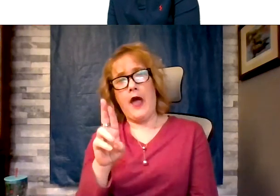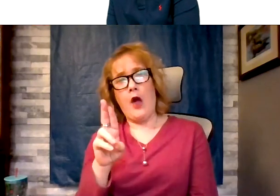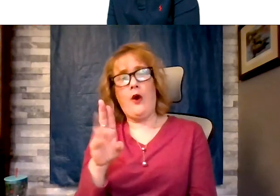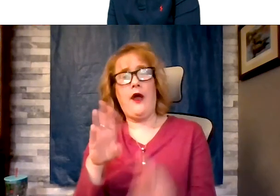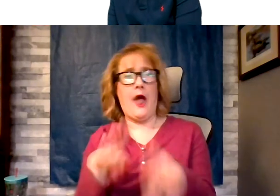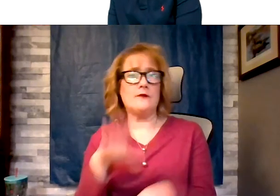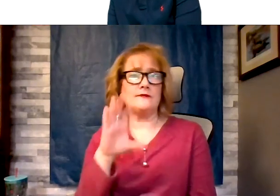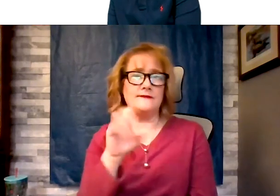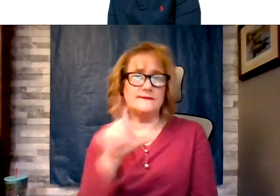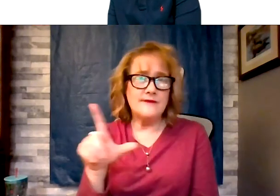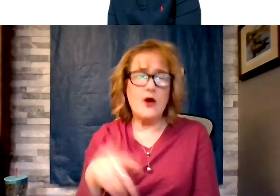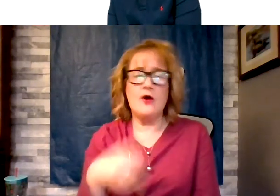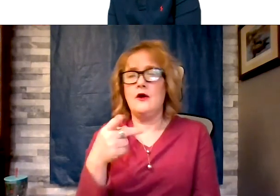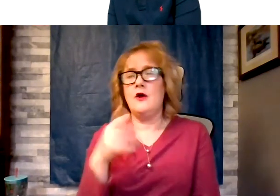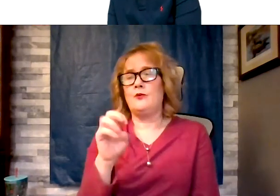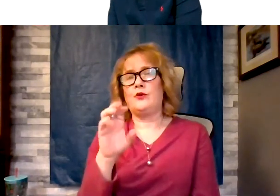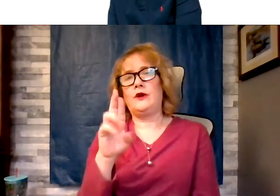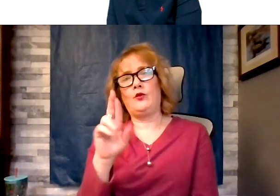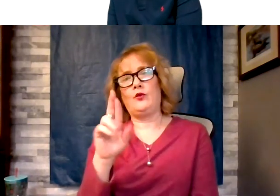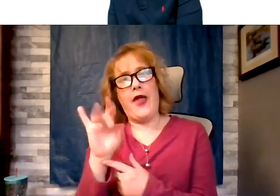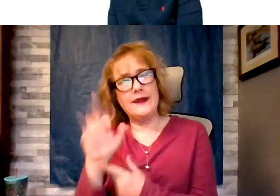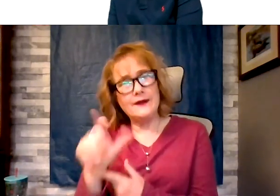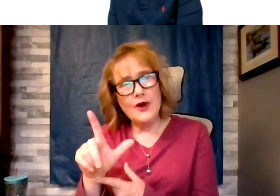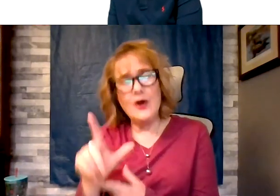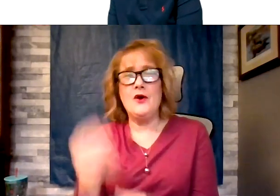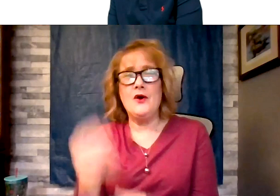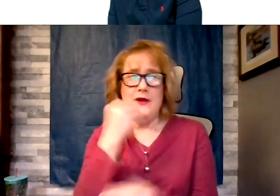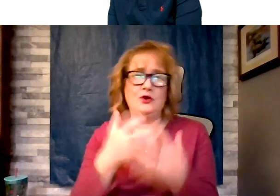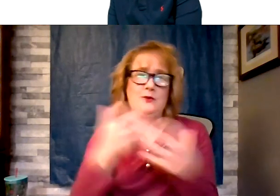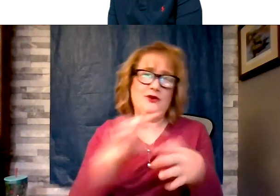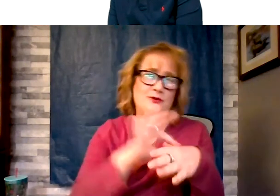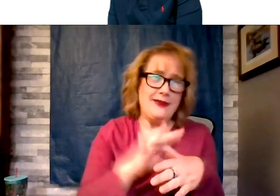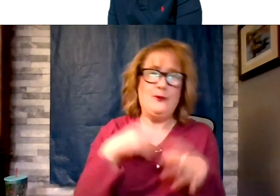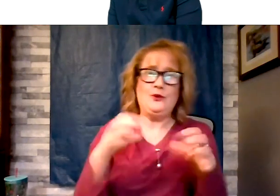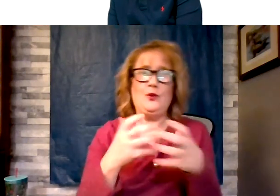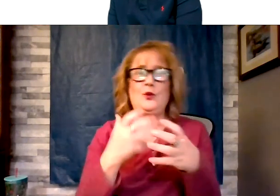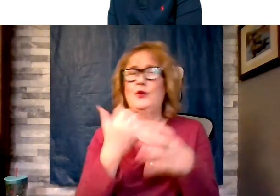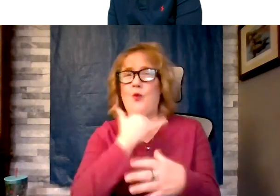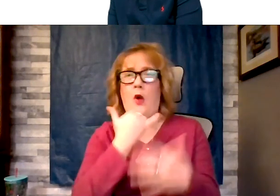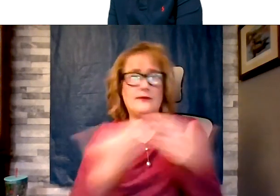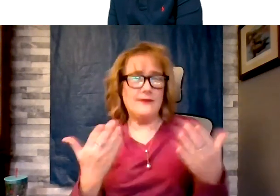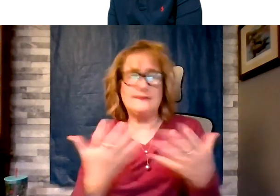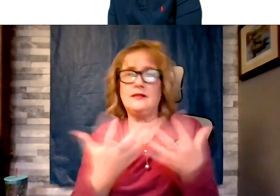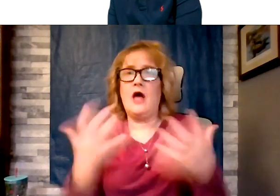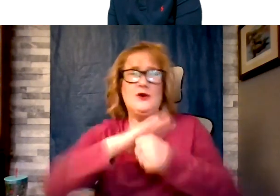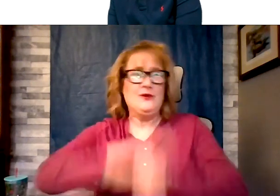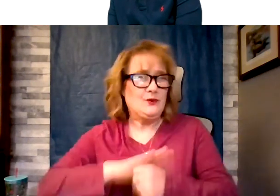and when you eat too much meat and do the wrong things under too much stress you get more of these little radical elements